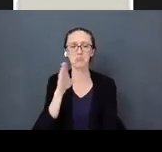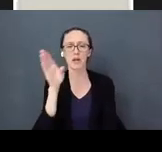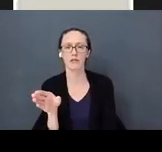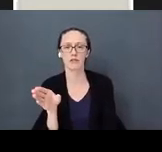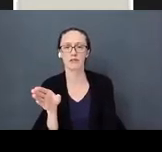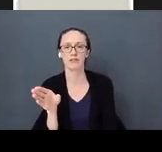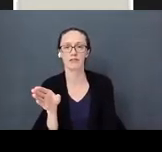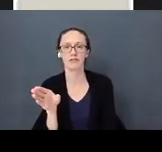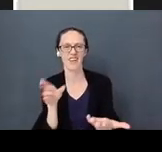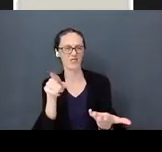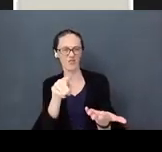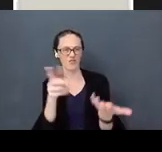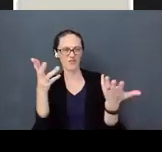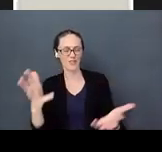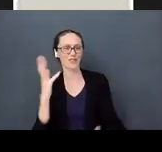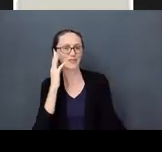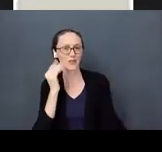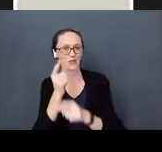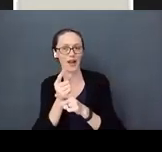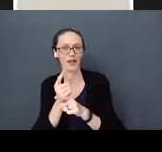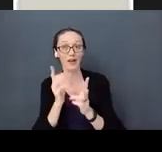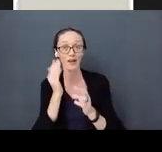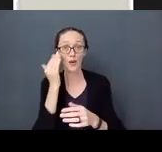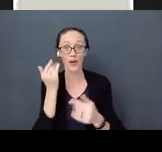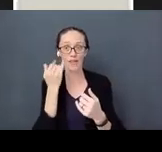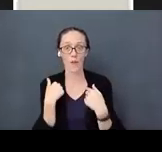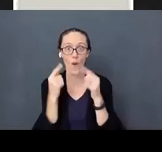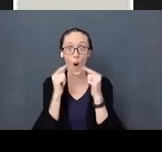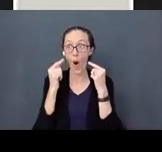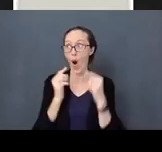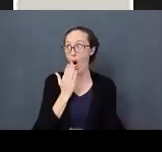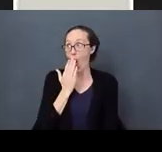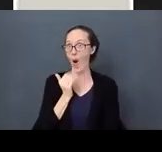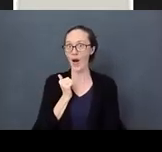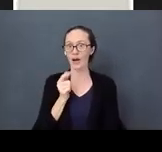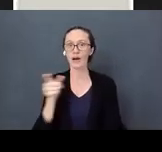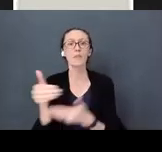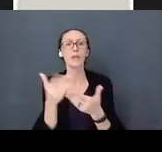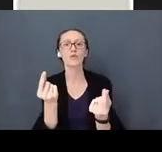You’ve all done that. You light up if you do: you cover your mouth. What do babies do? Those